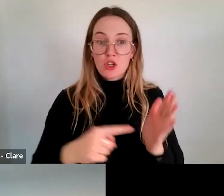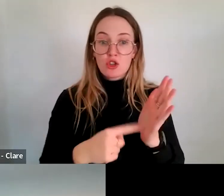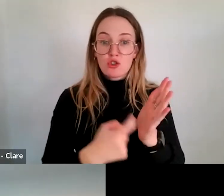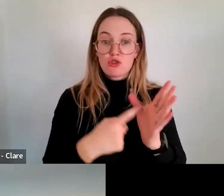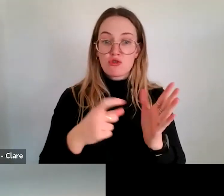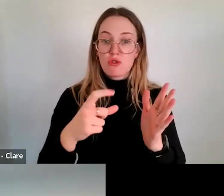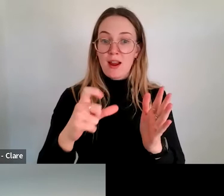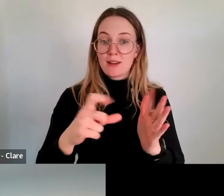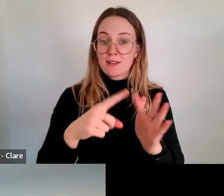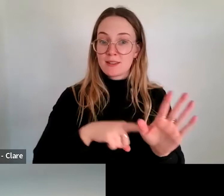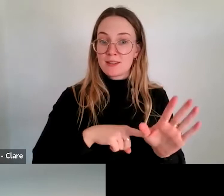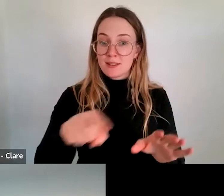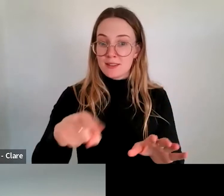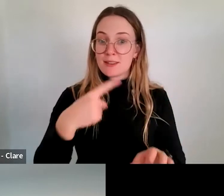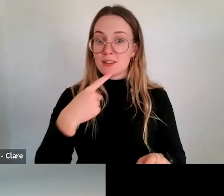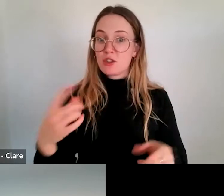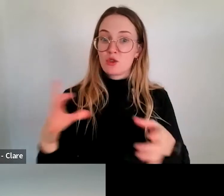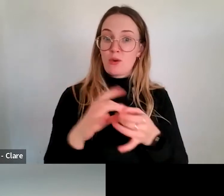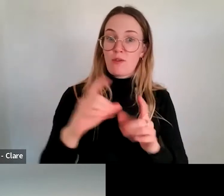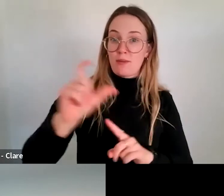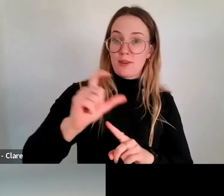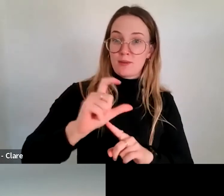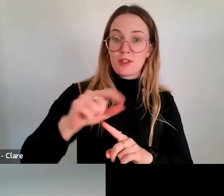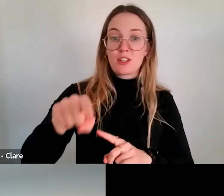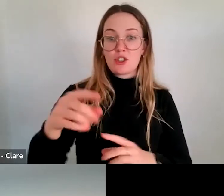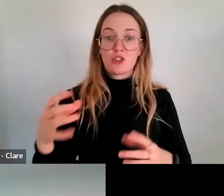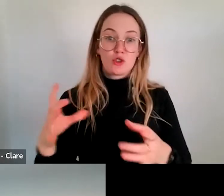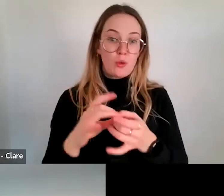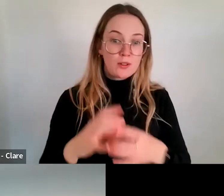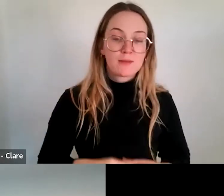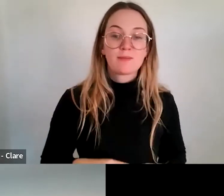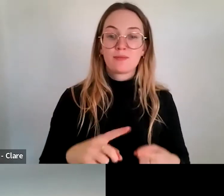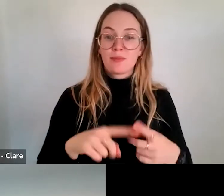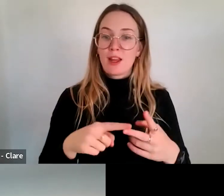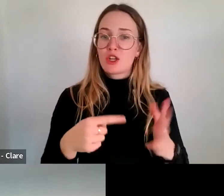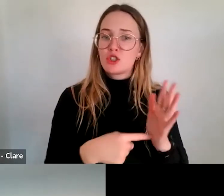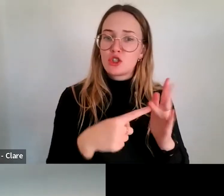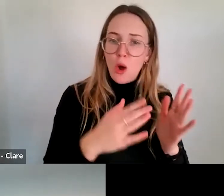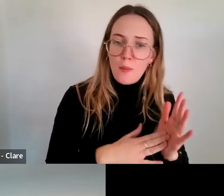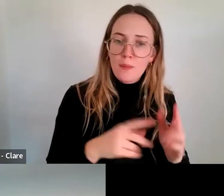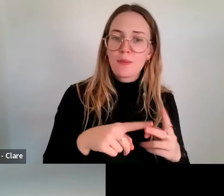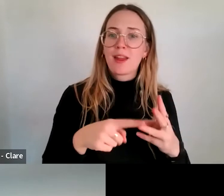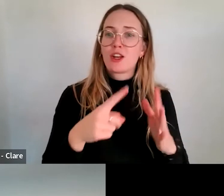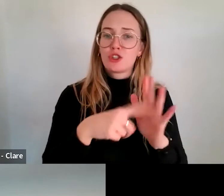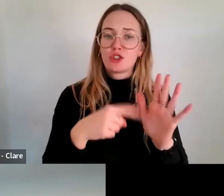mentioned where she's coming from on the chat and also Tom and Jez as well. If you've got some questions, please